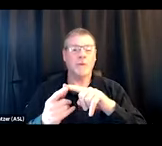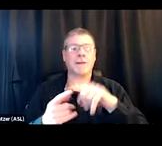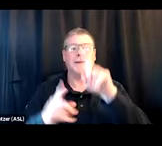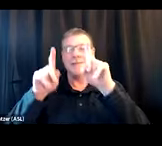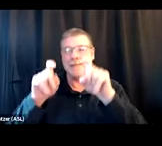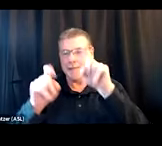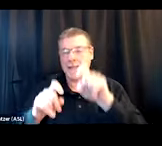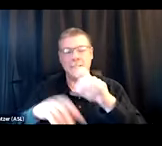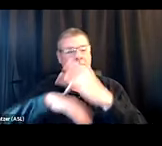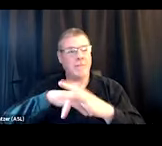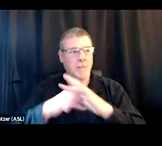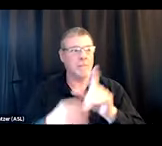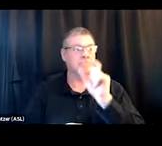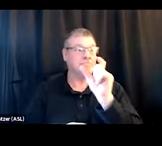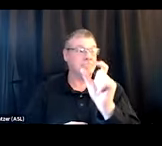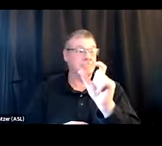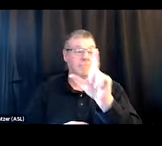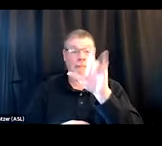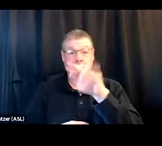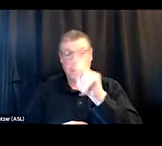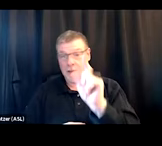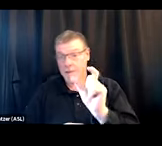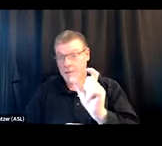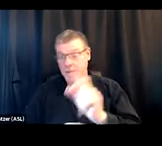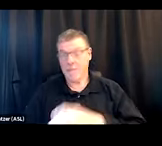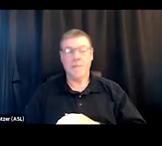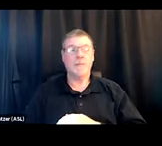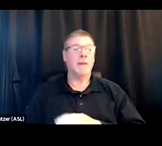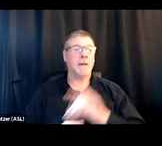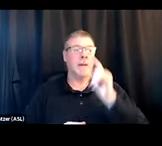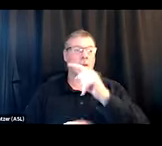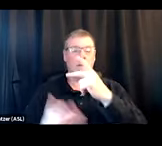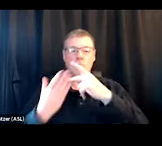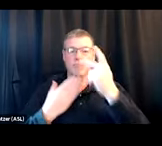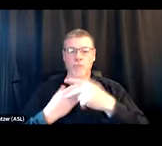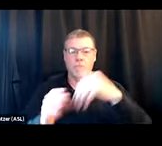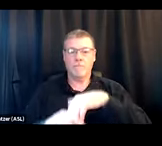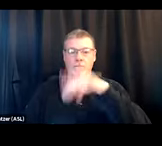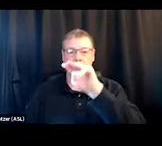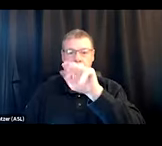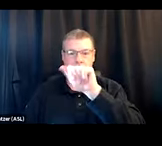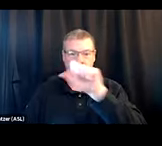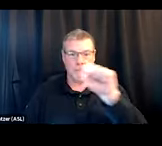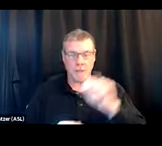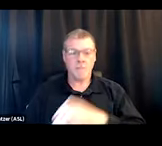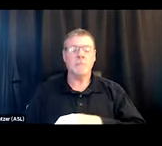I have a link here to one of the programs in Massachusetts that I think has done this pretty effectively.